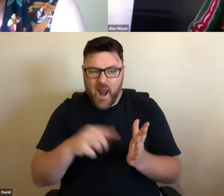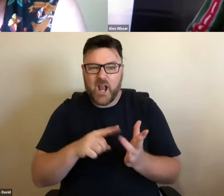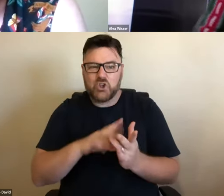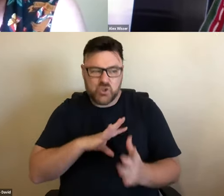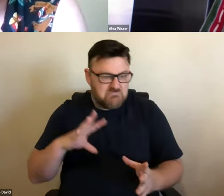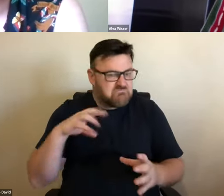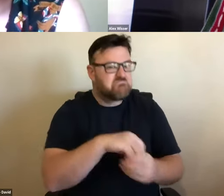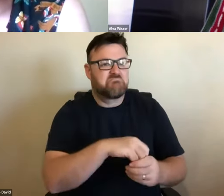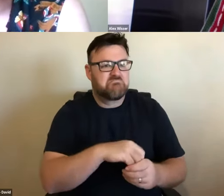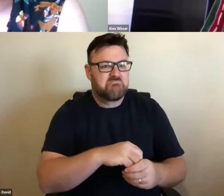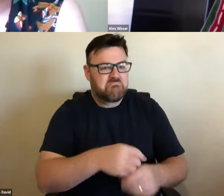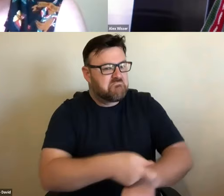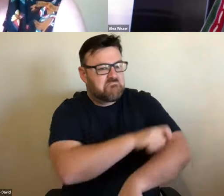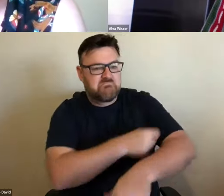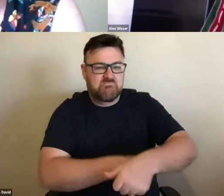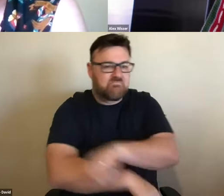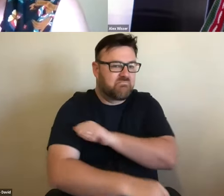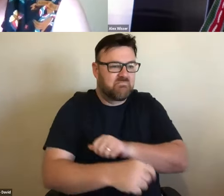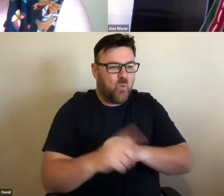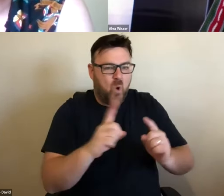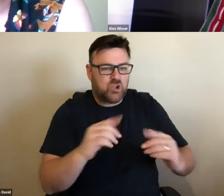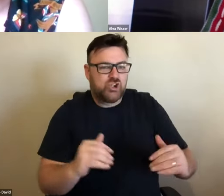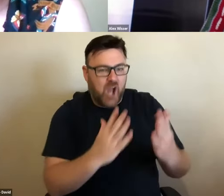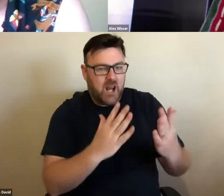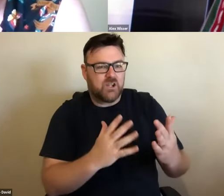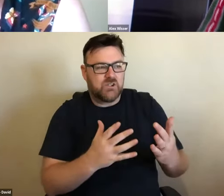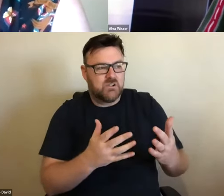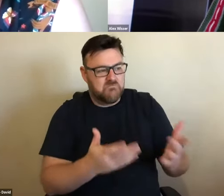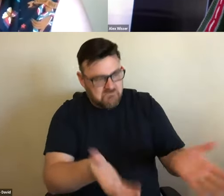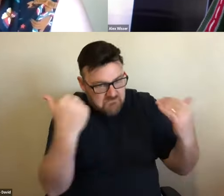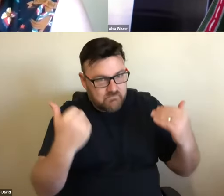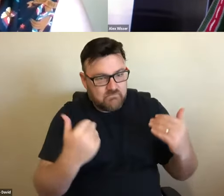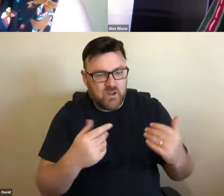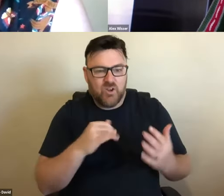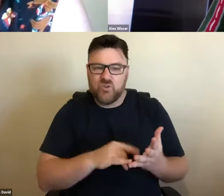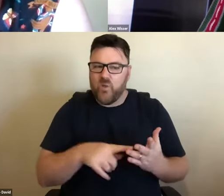challenging relationships. I think that's a very authentic way of